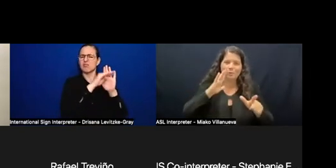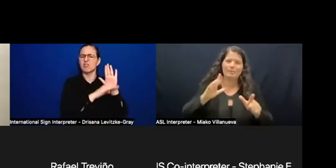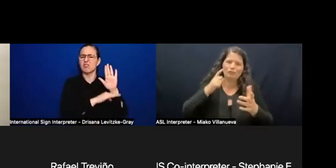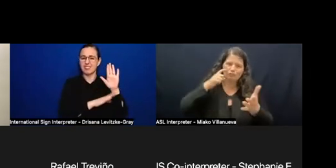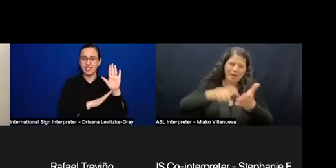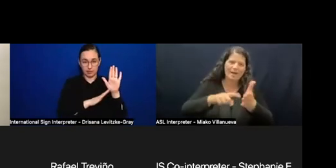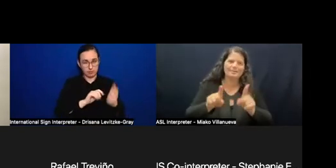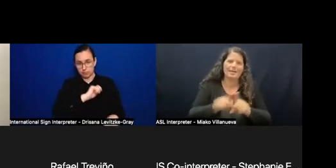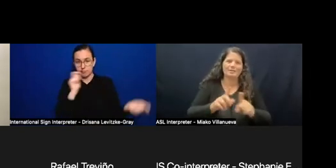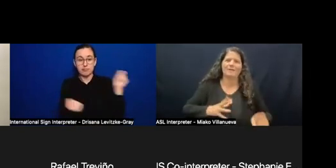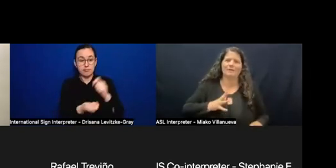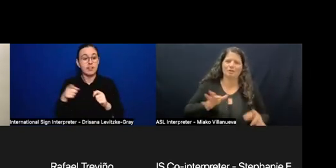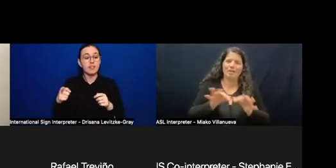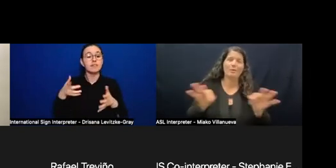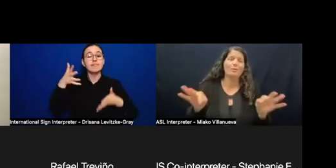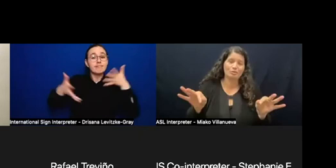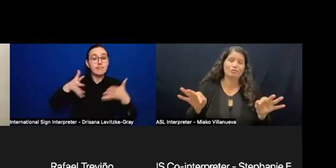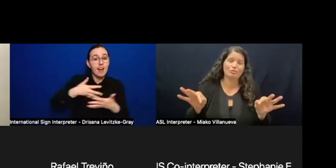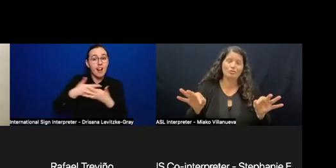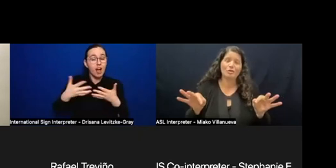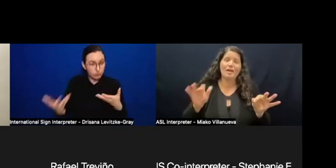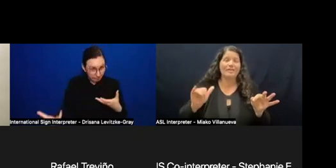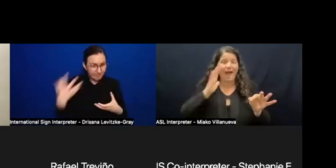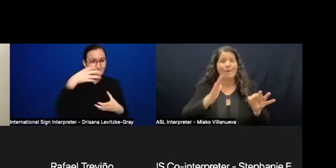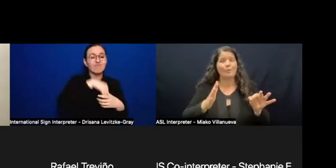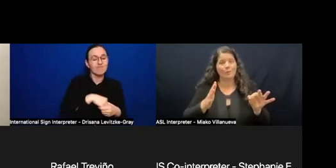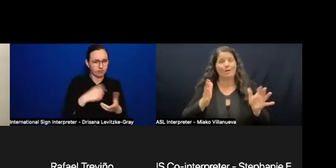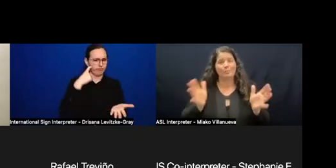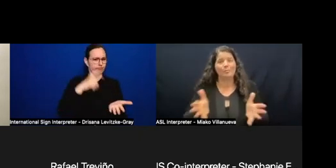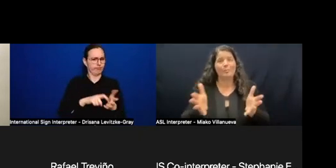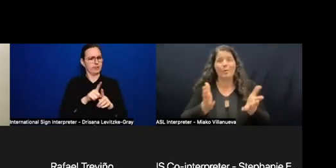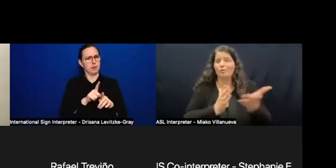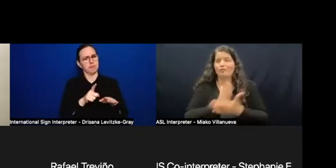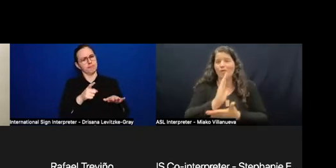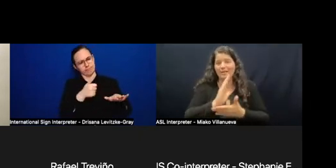will promote the rights of voters and politicians